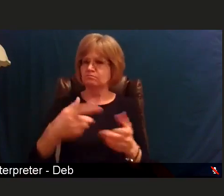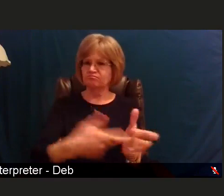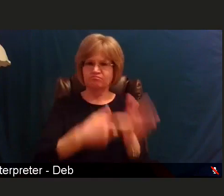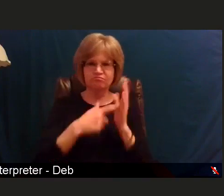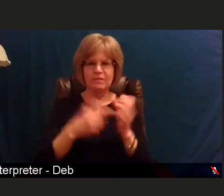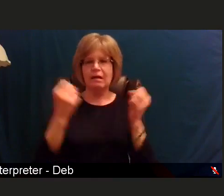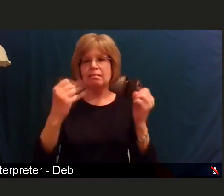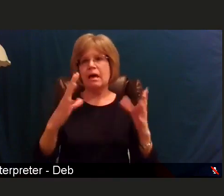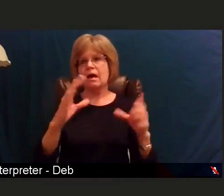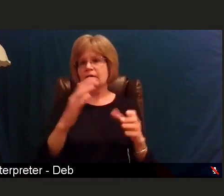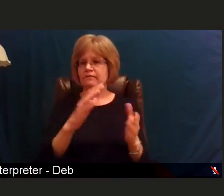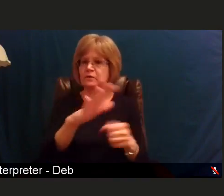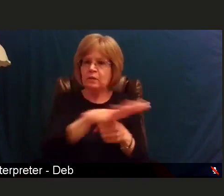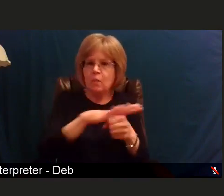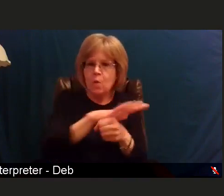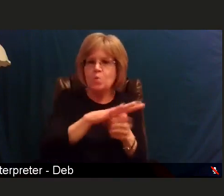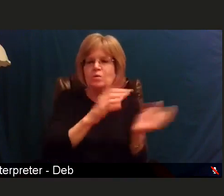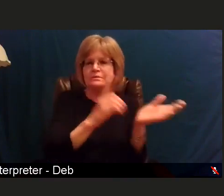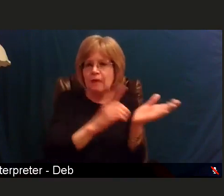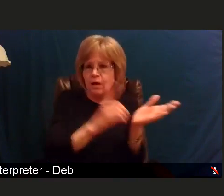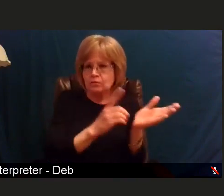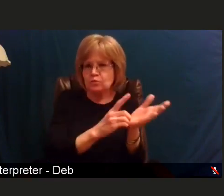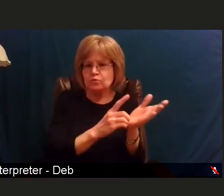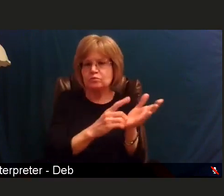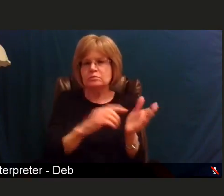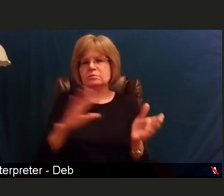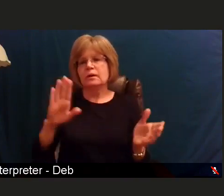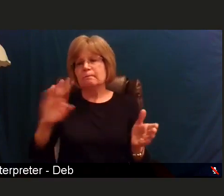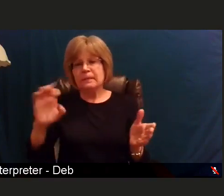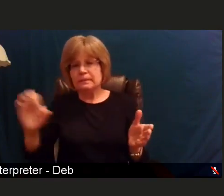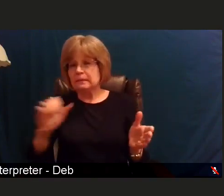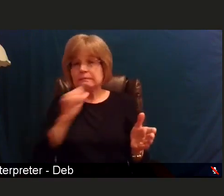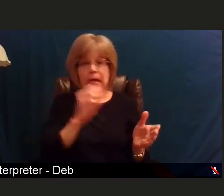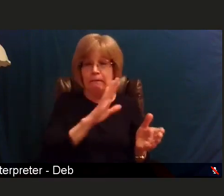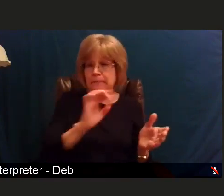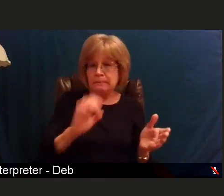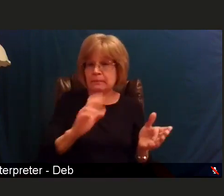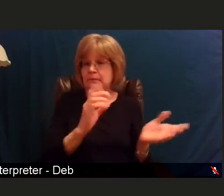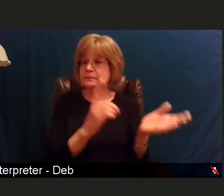you know, Beebe physicians or non-Beebe physicians. This is gonna take the partnership